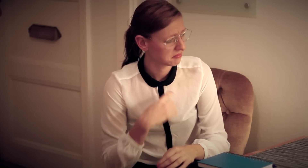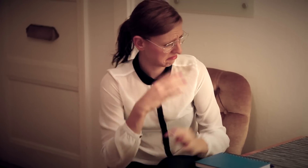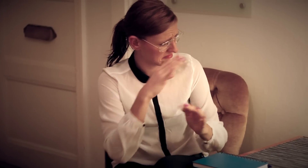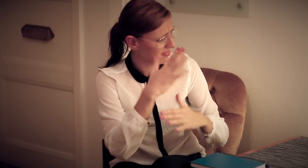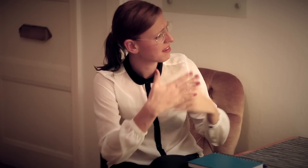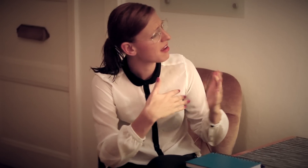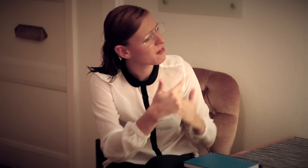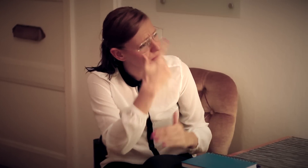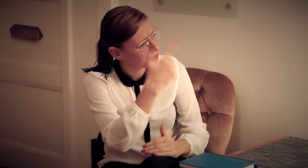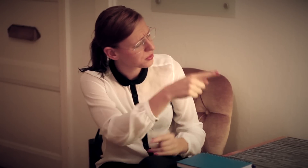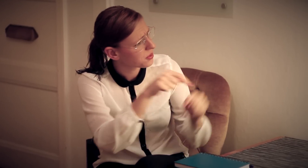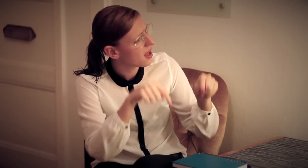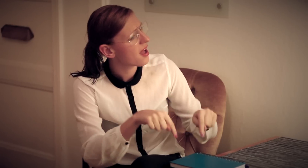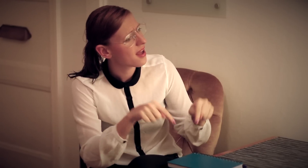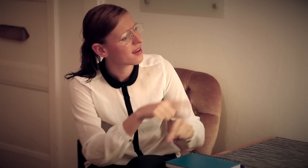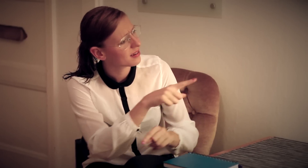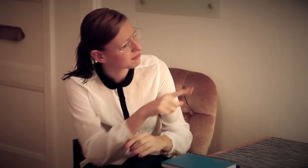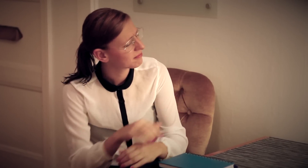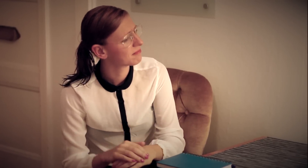The man said, "Why do you think you here?"